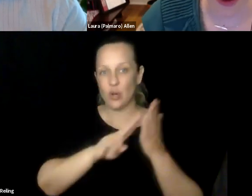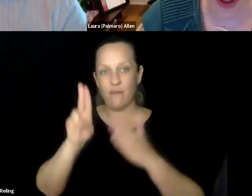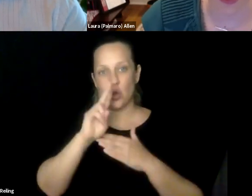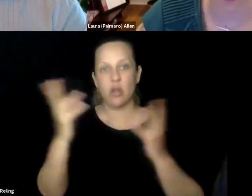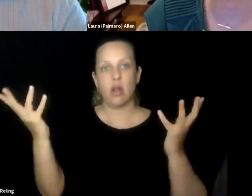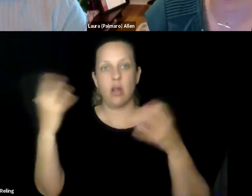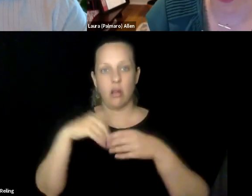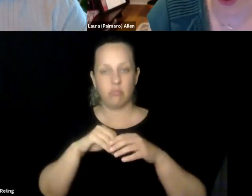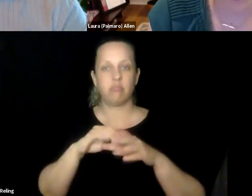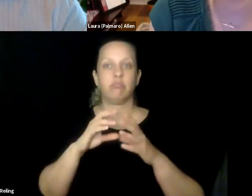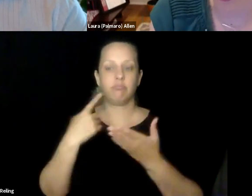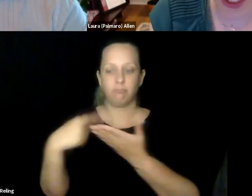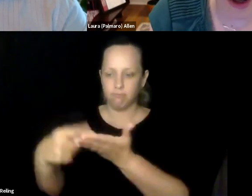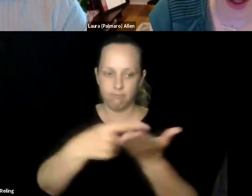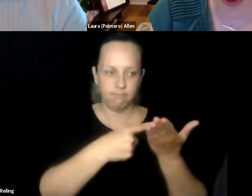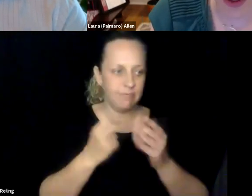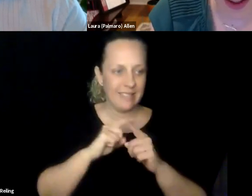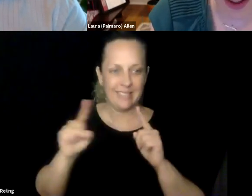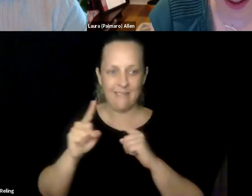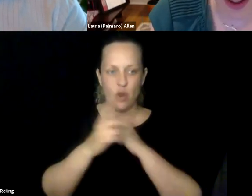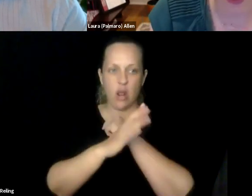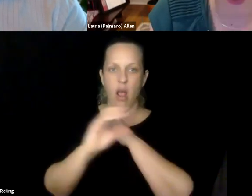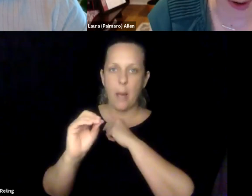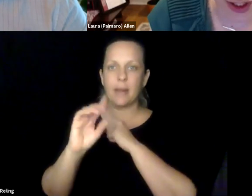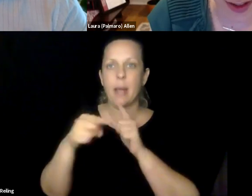away Silicon Valley program, with over 80 different students from many